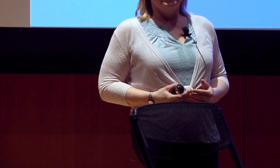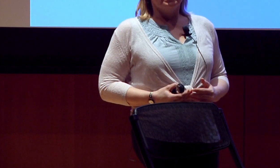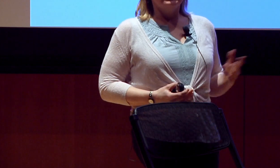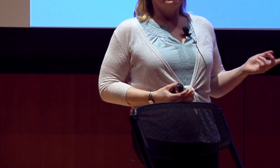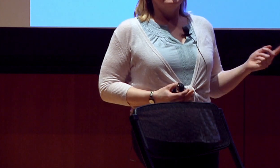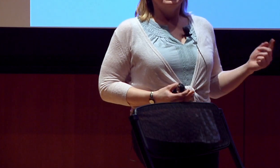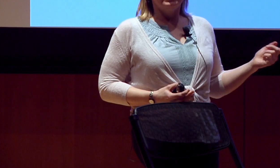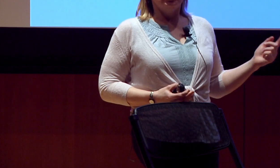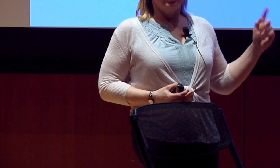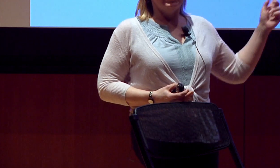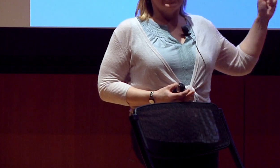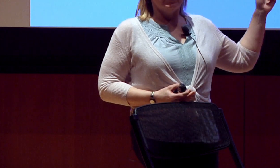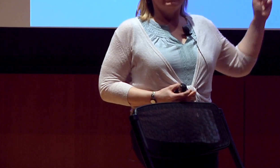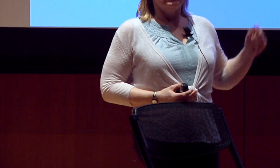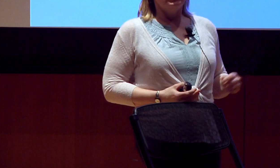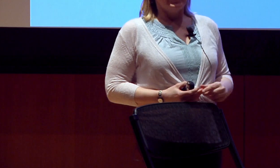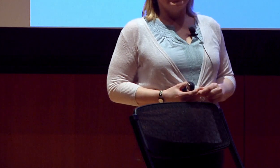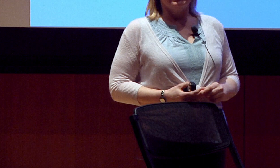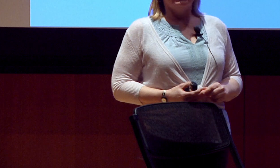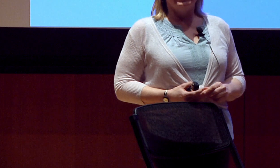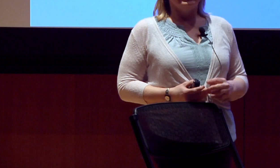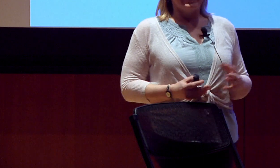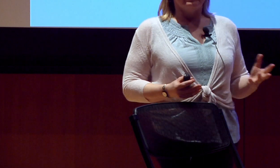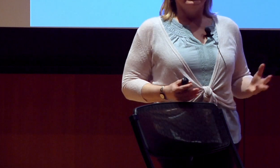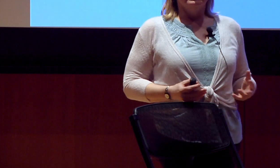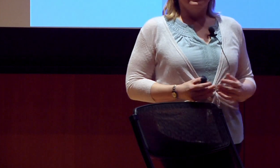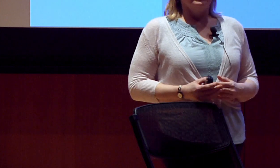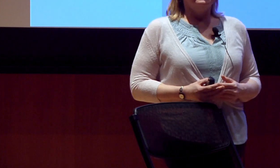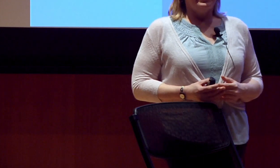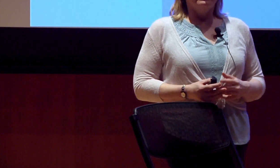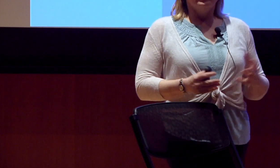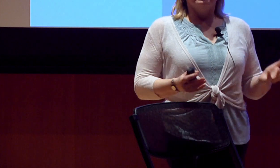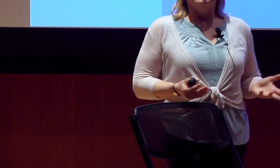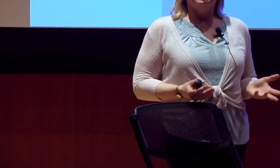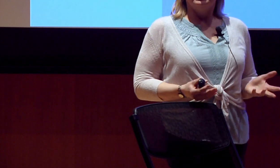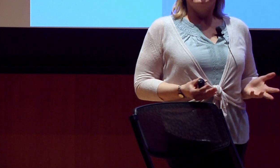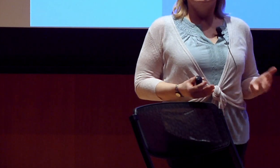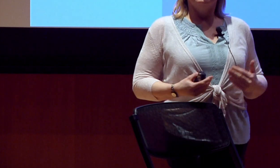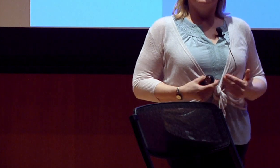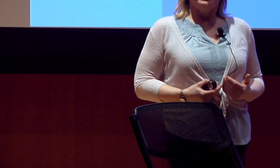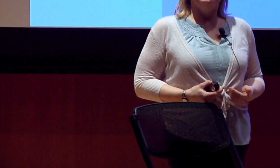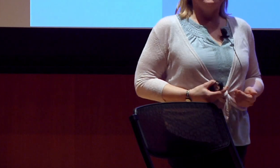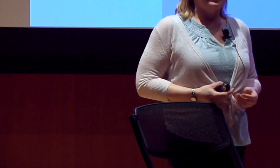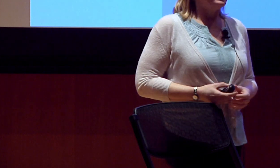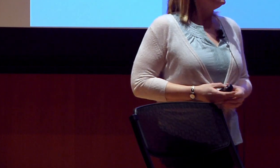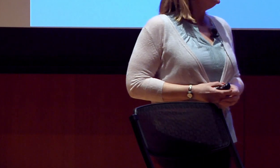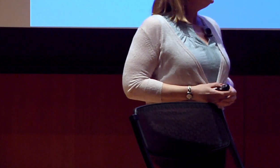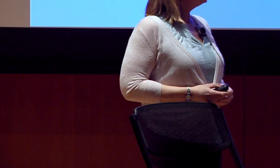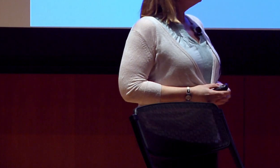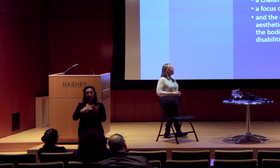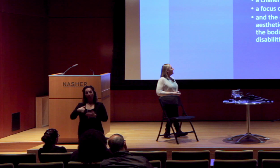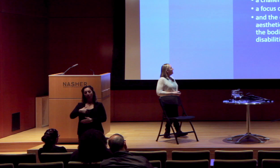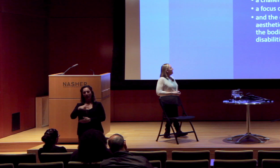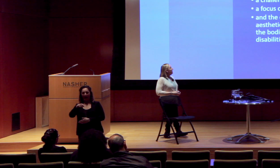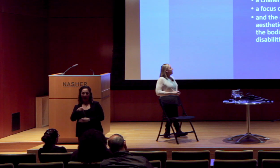And so the film I'm going to show you today is one of those projects of figuring out how the world has portrayed us and what we have to say about it.